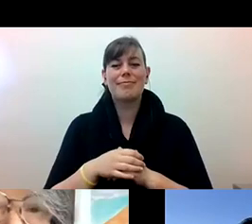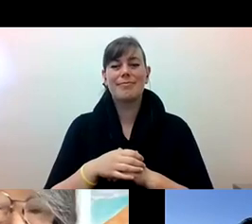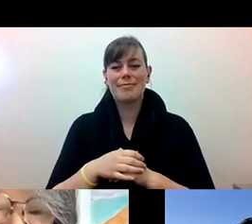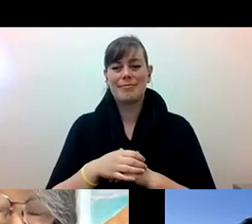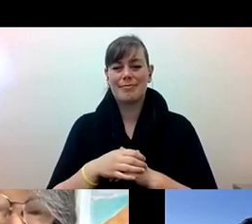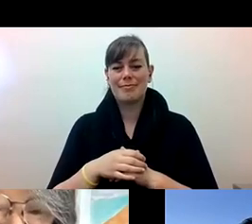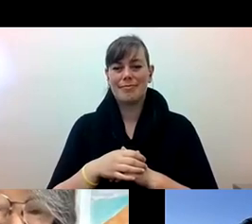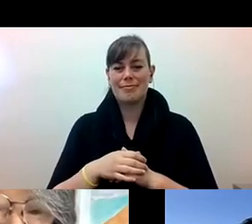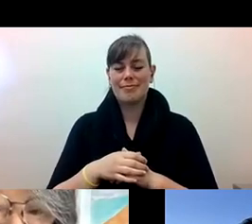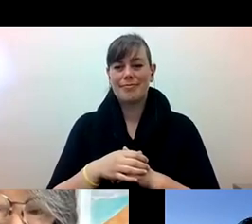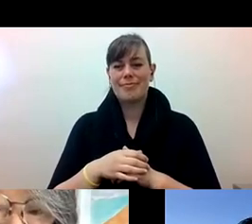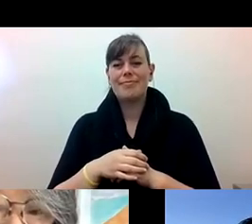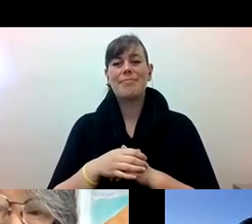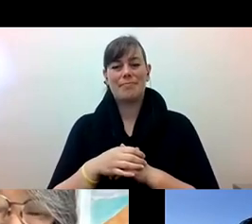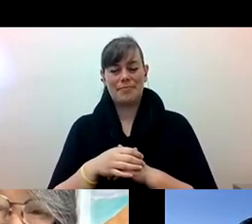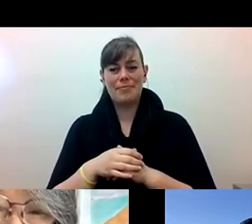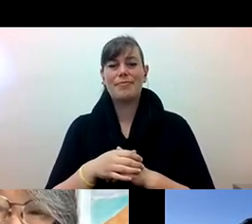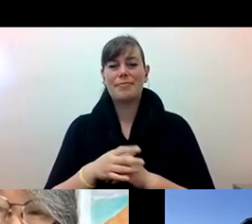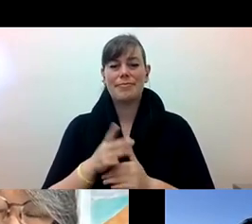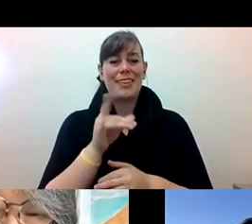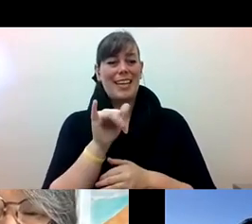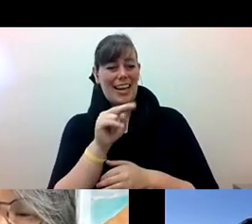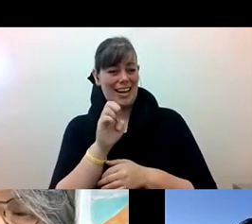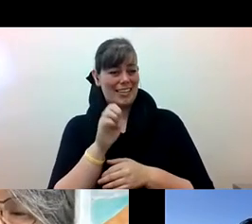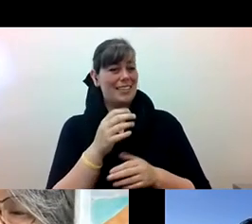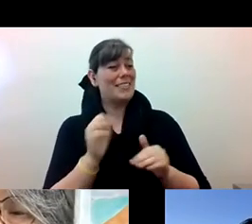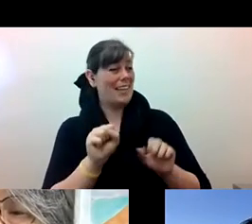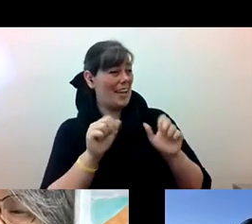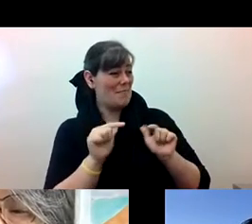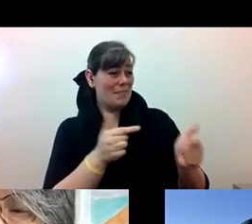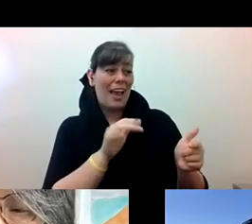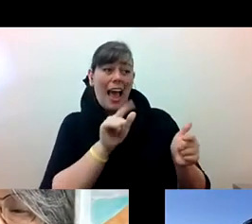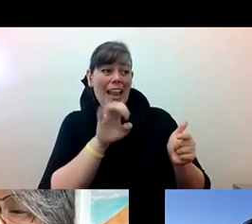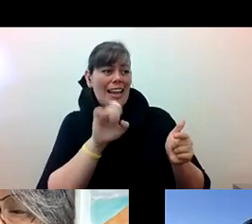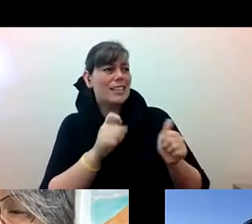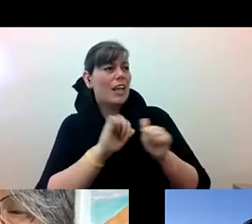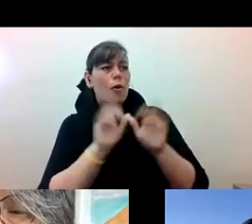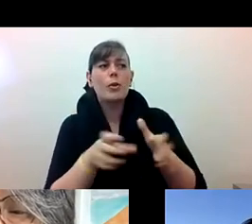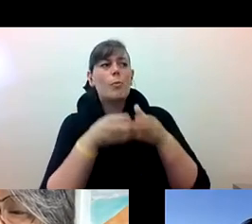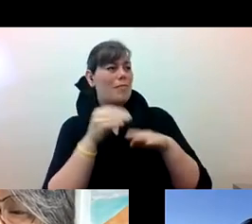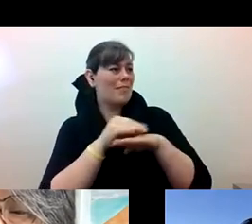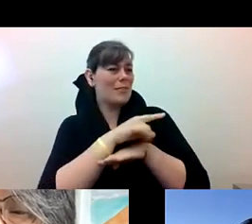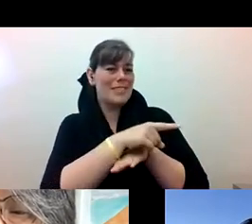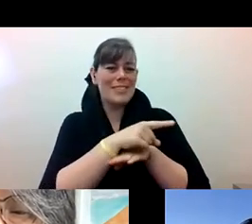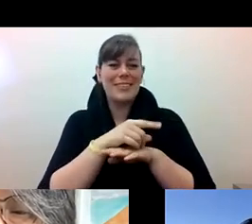Diane Fujino: How has the movement... Alex Tom he/him: Yeah I'd love this question and I'm glad that Pam went first because